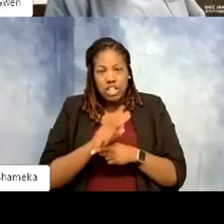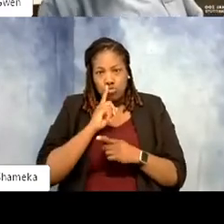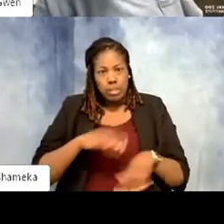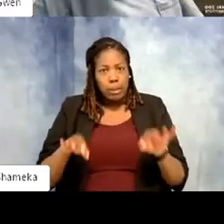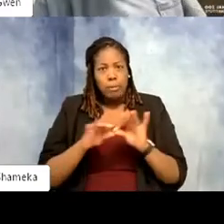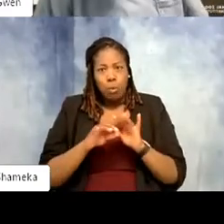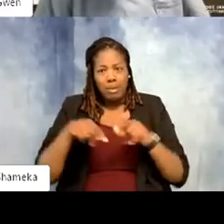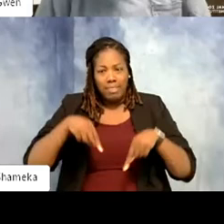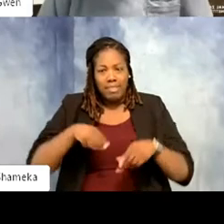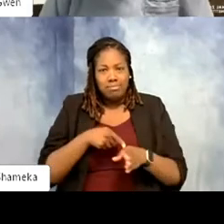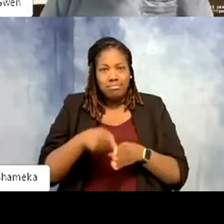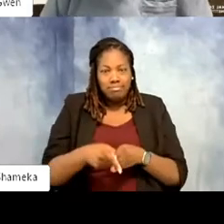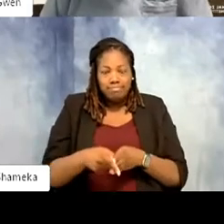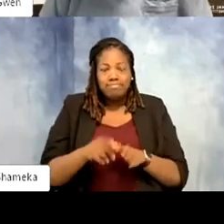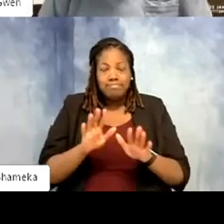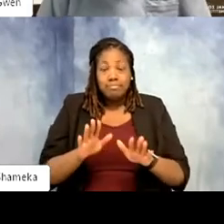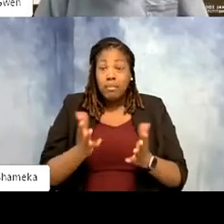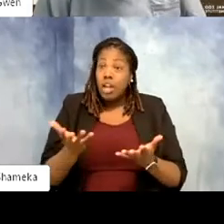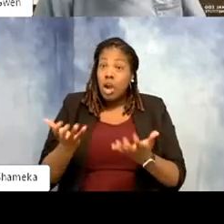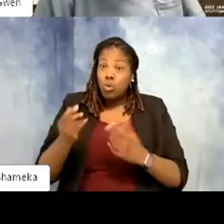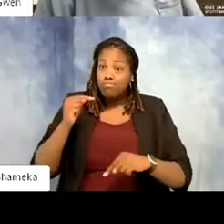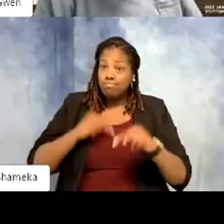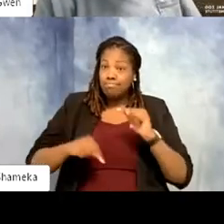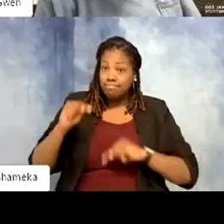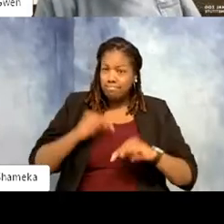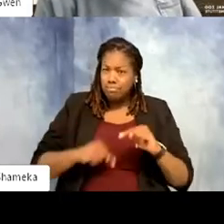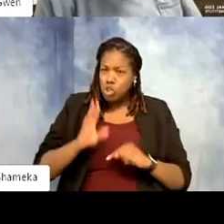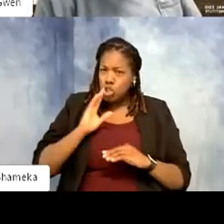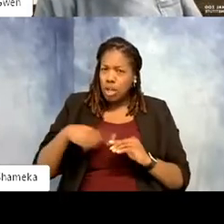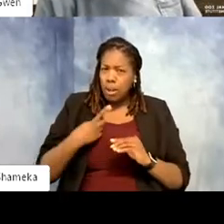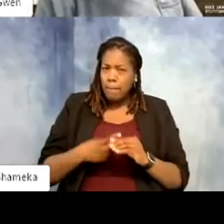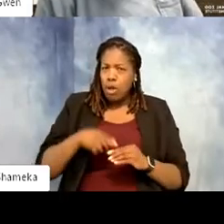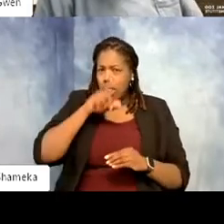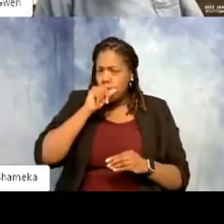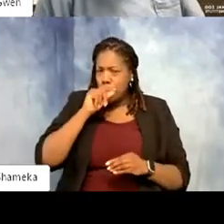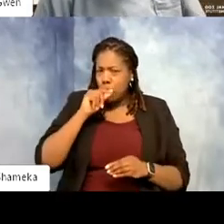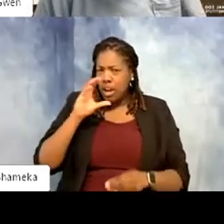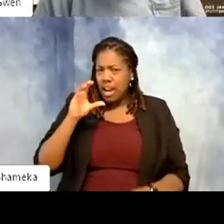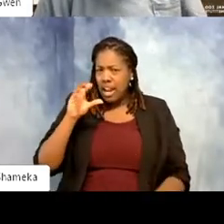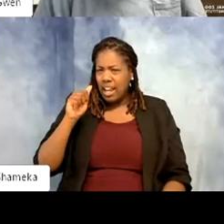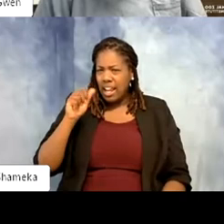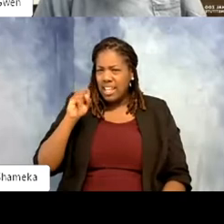Shellie: I want to back up a little bit you talked about that this cassowary is such a large potentially